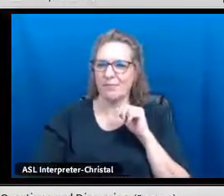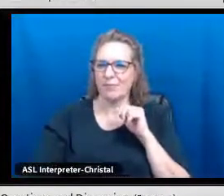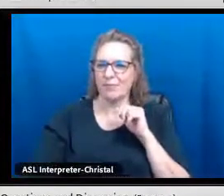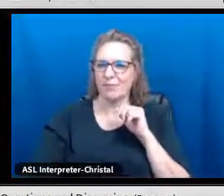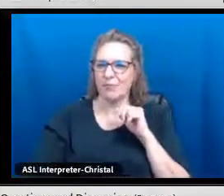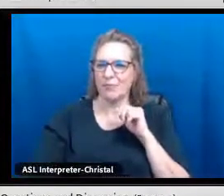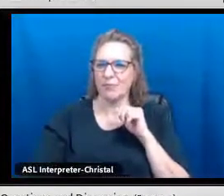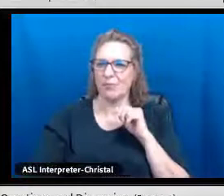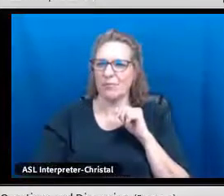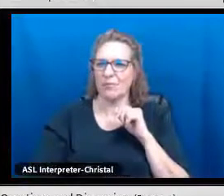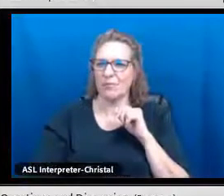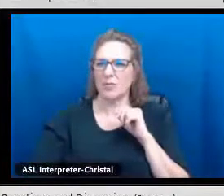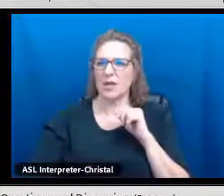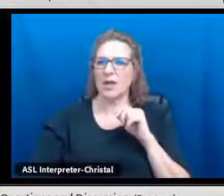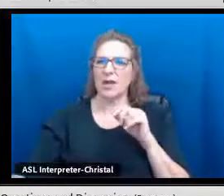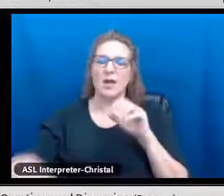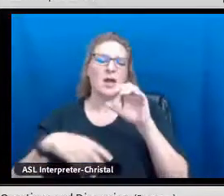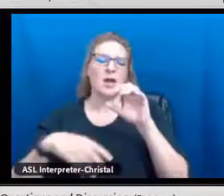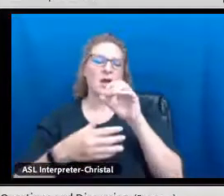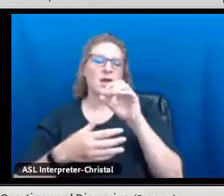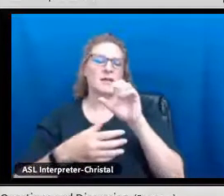We hear you now. Okay.